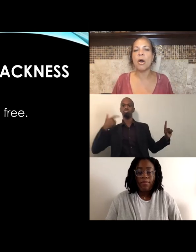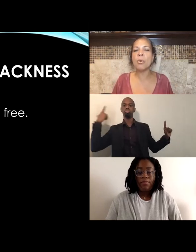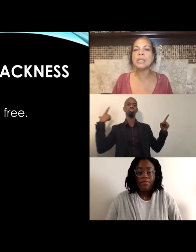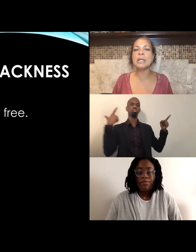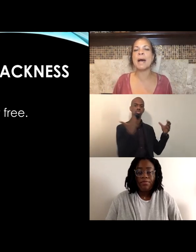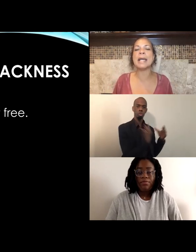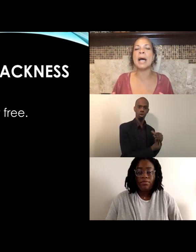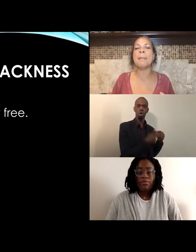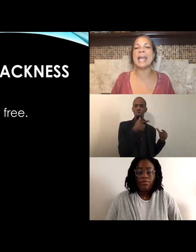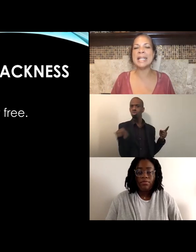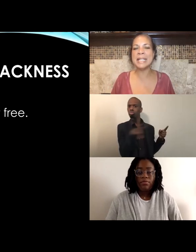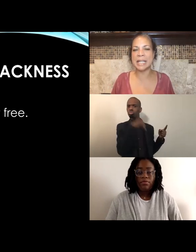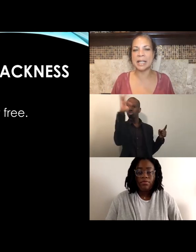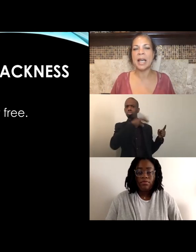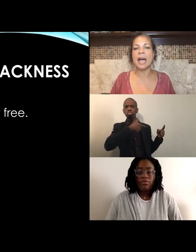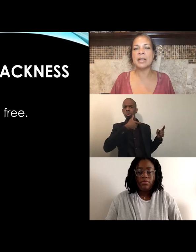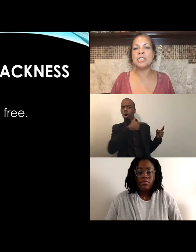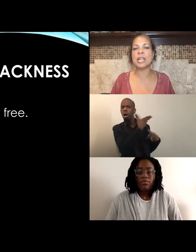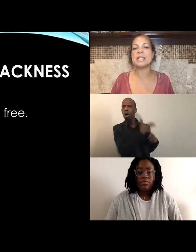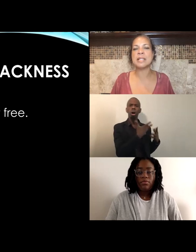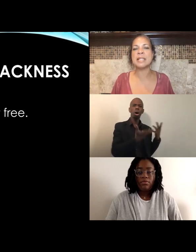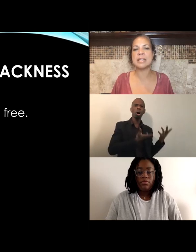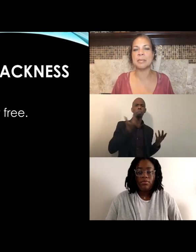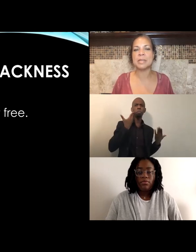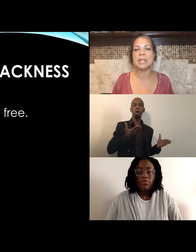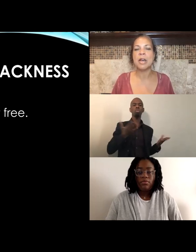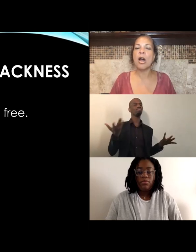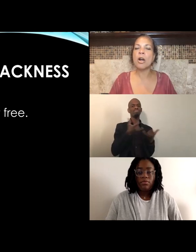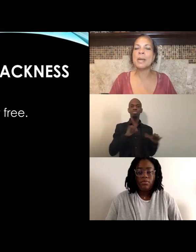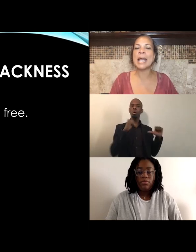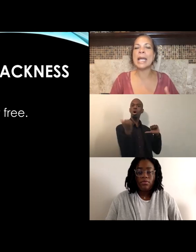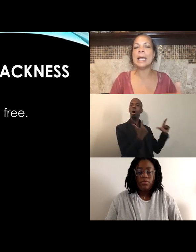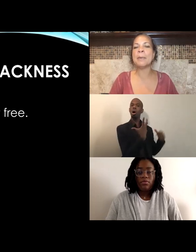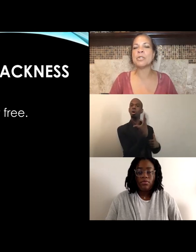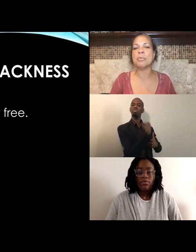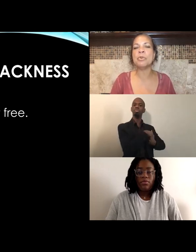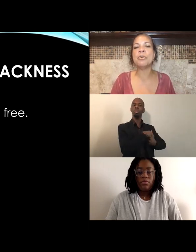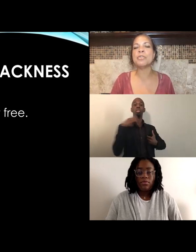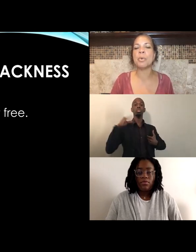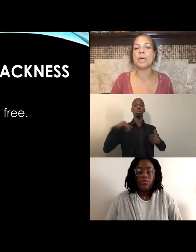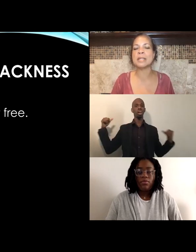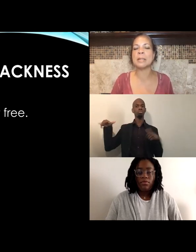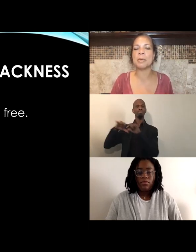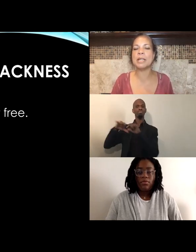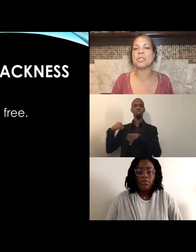only by upending unjust systems, are we able to move towards liberation,